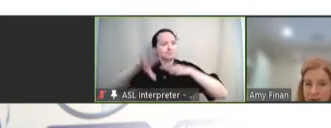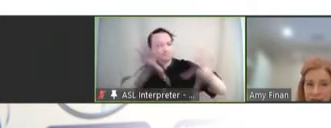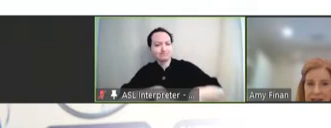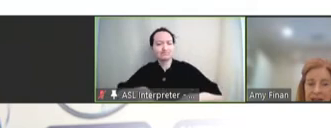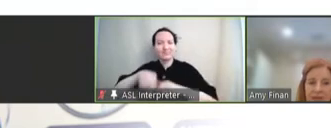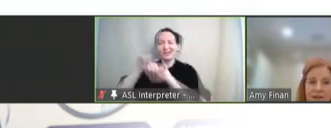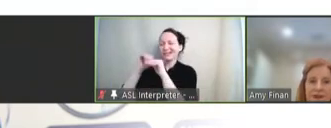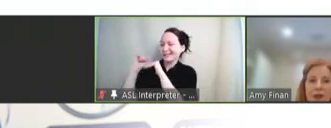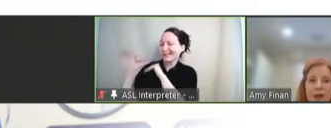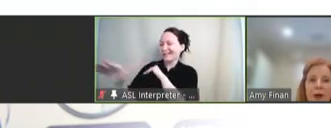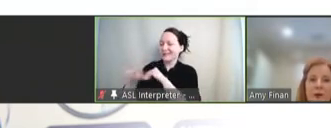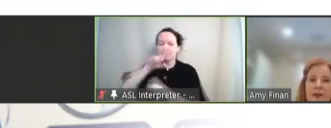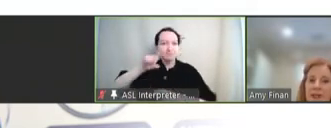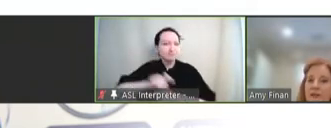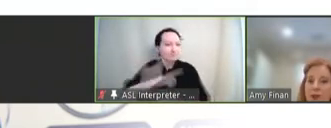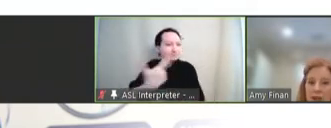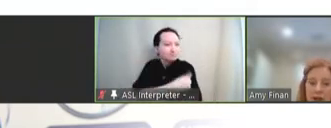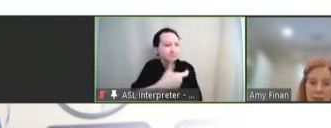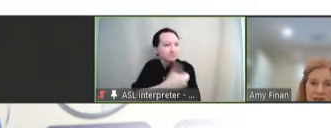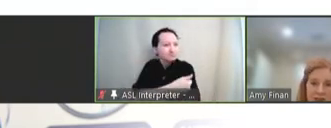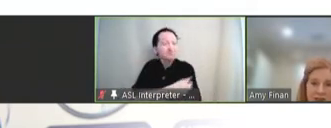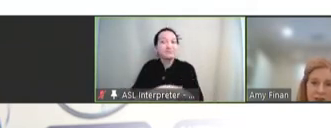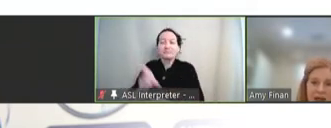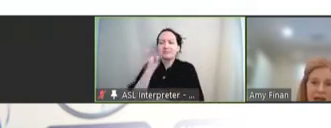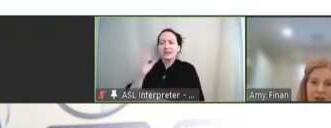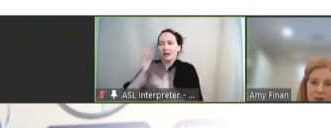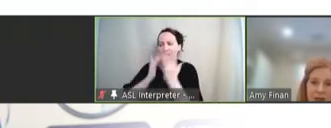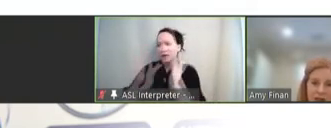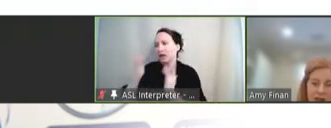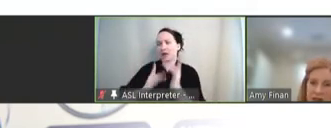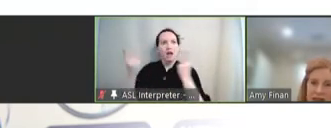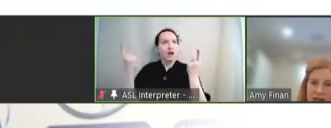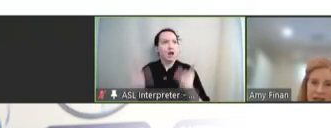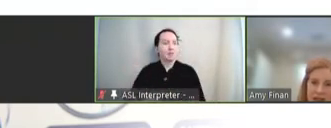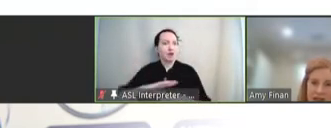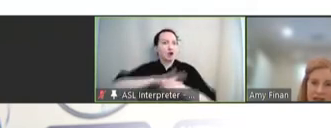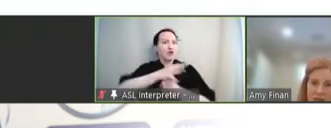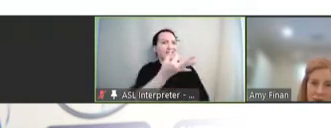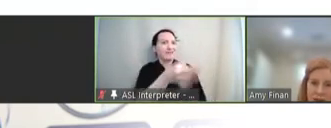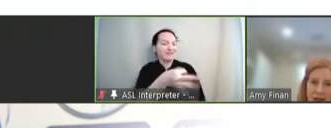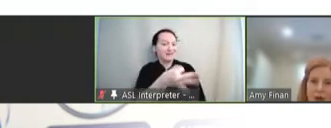vaccines. We've seen the shortcomings of this play out during the COVID-19 vaccine rollout,